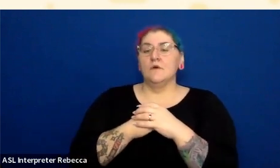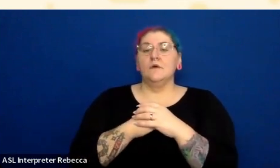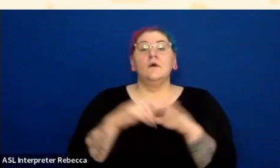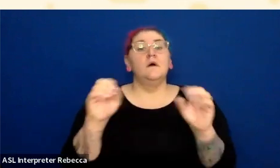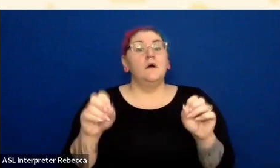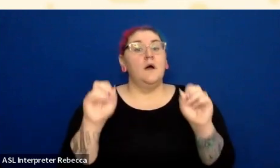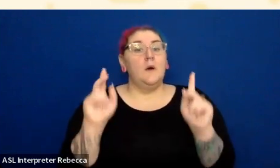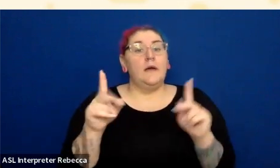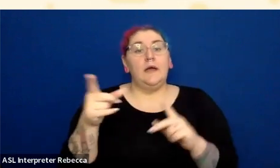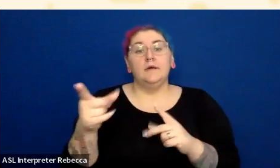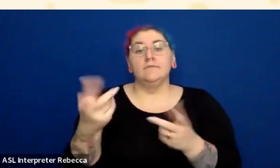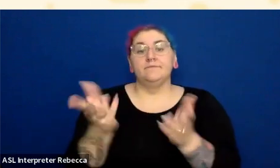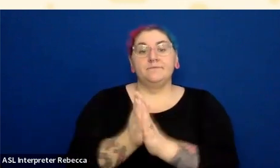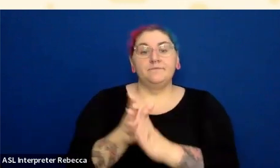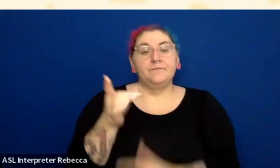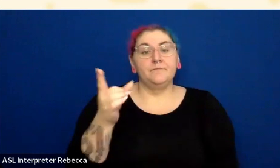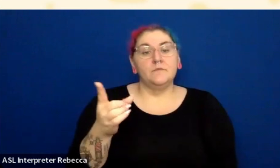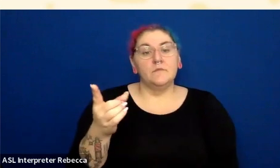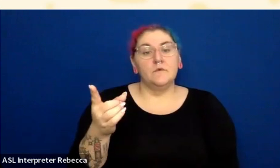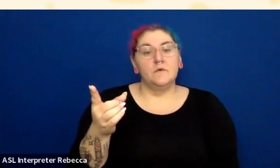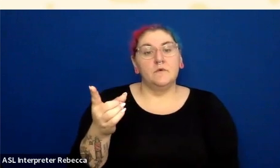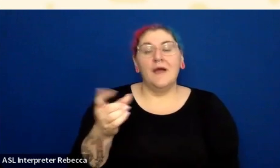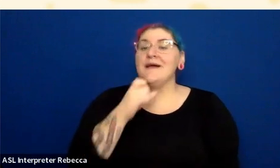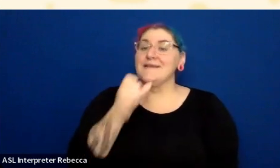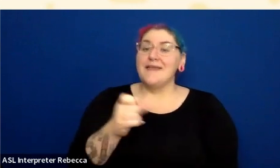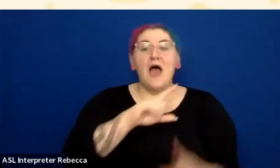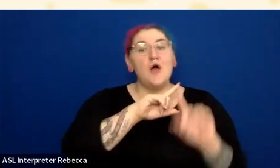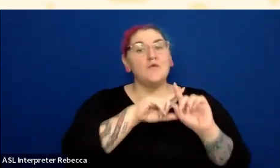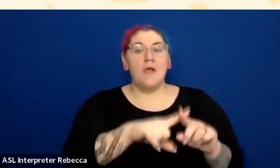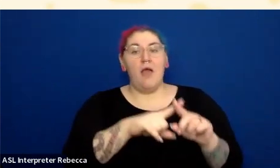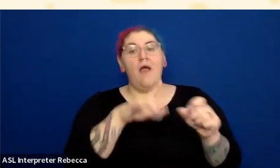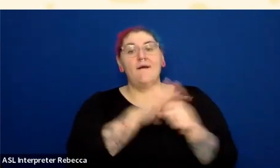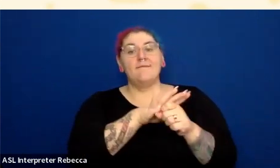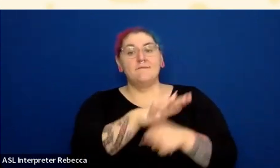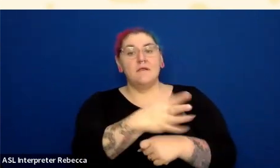Gary asked that question about not relying fully on color of contrast, and also using ARIA attributes.